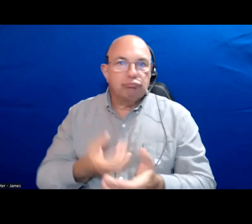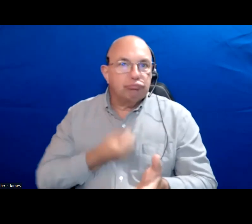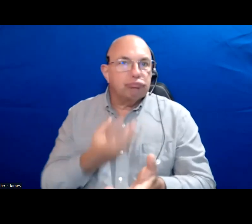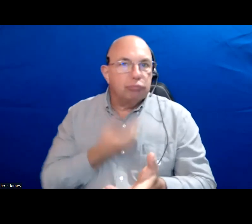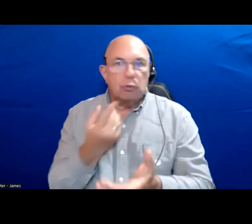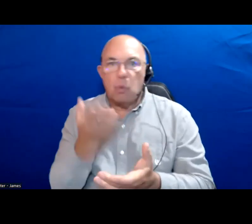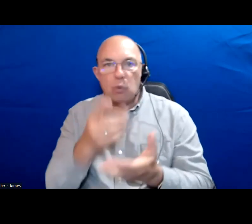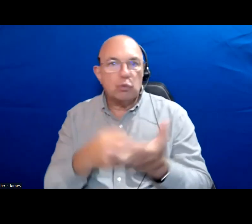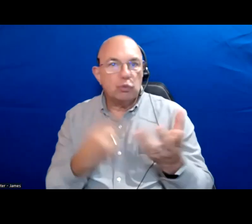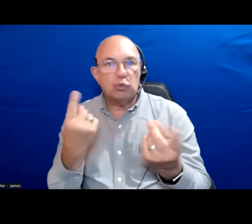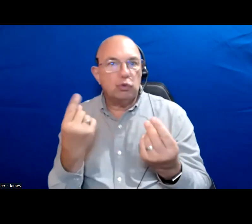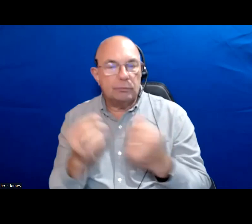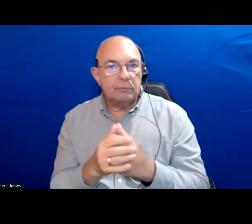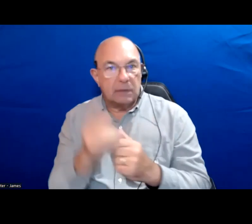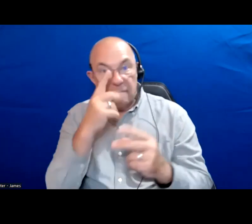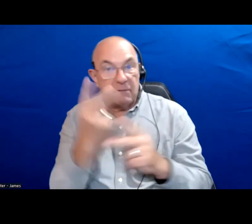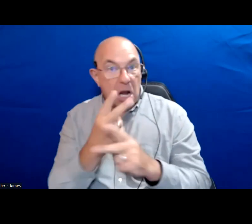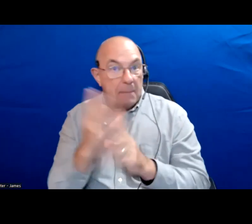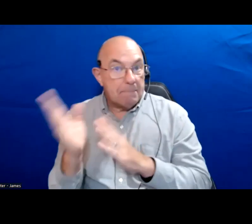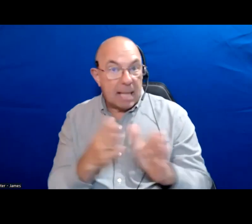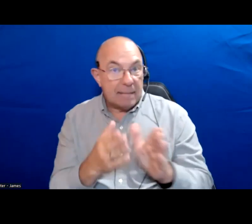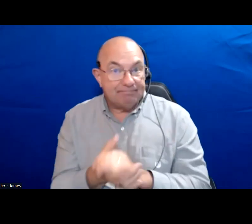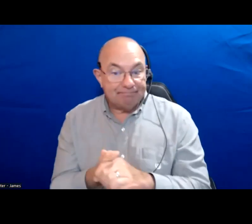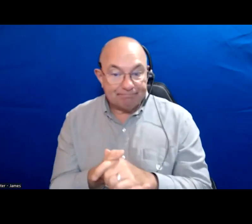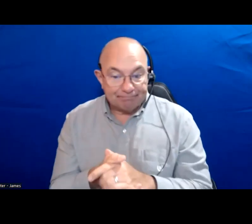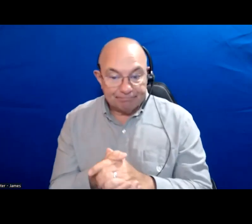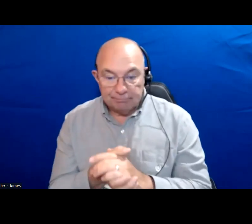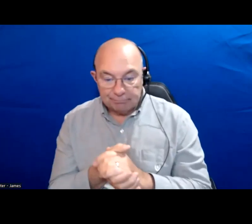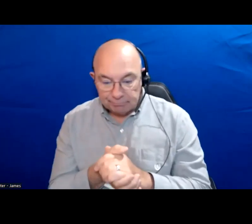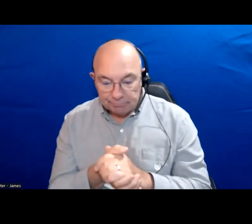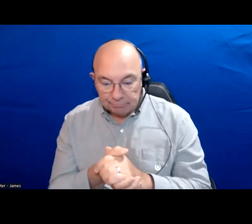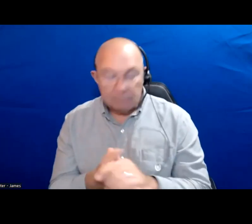I would love to figure out a plan. Thanks Jennifer.